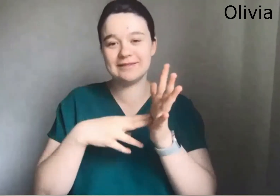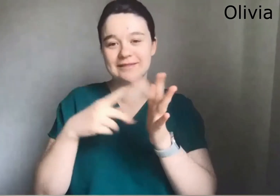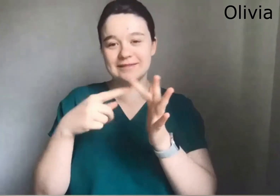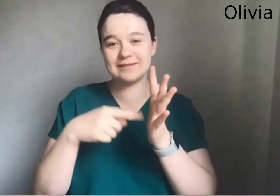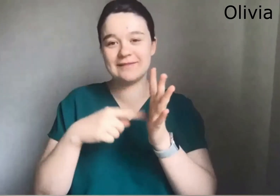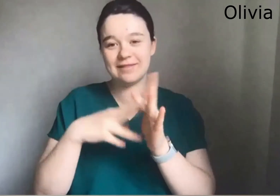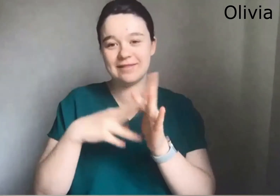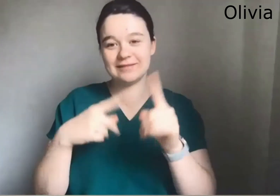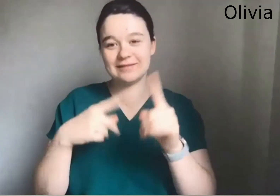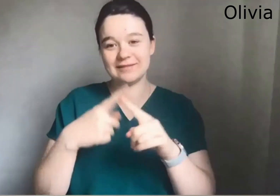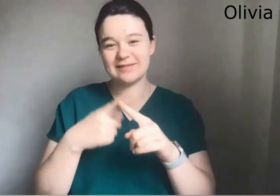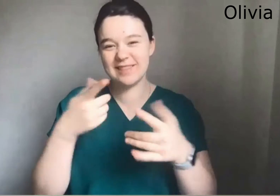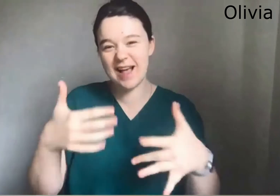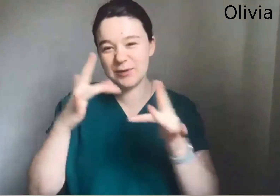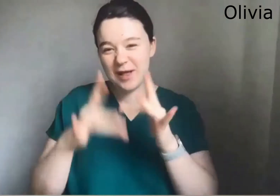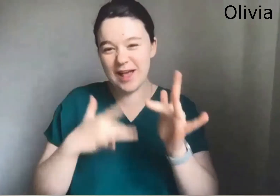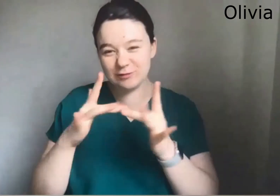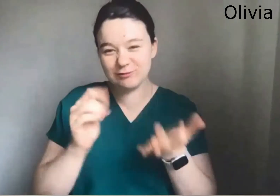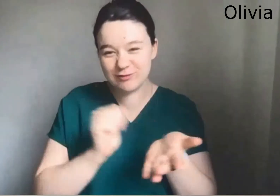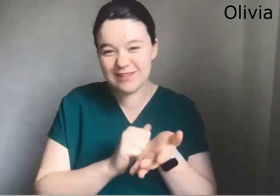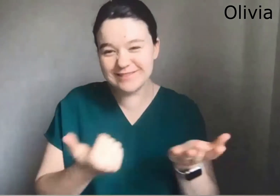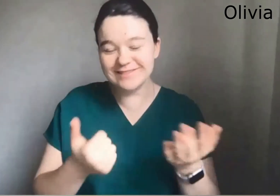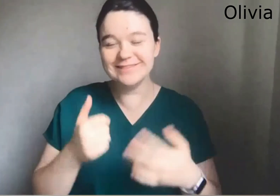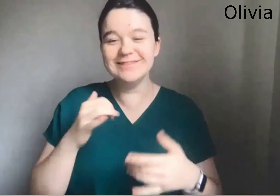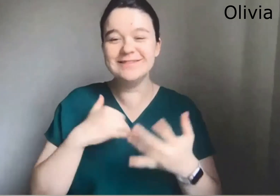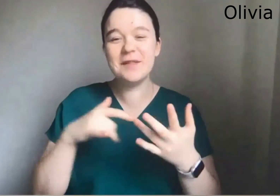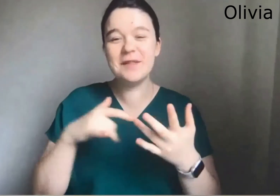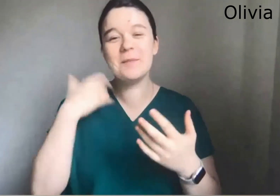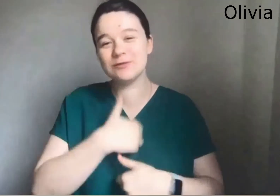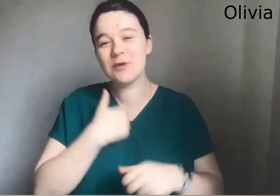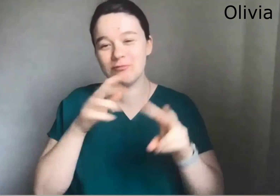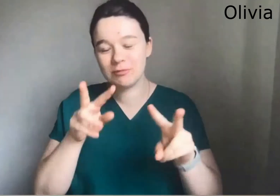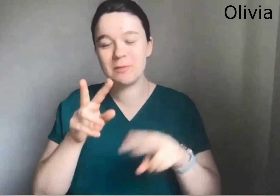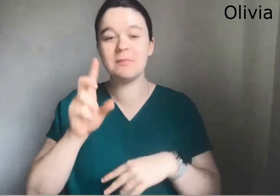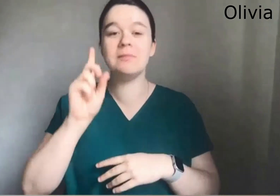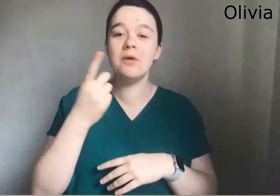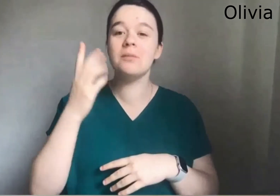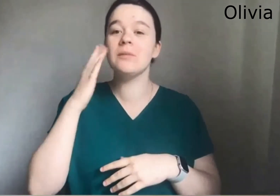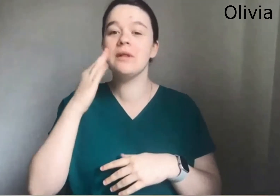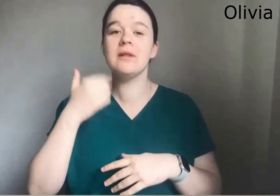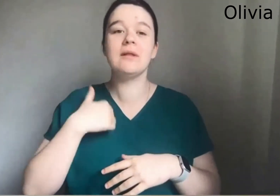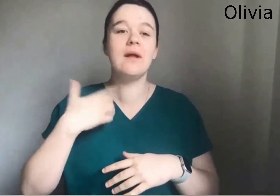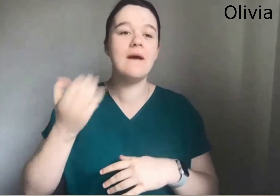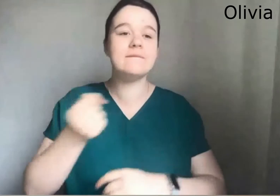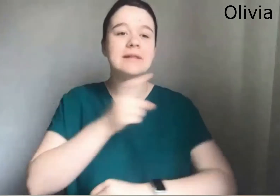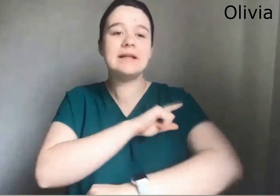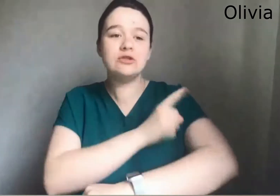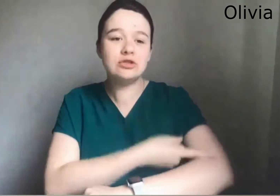I do like to watch netflix if i'm having some time off work or um, you know being at home, why not?